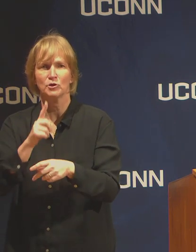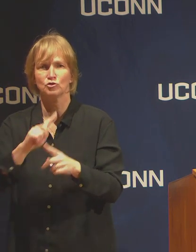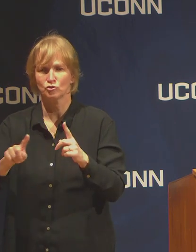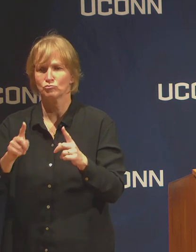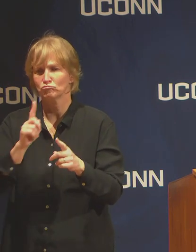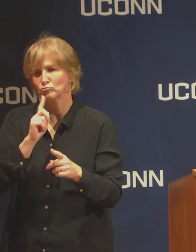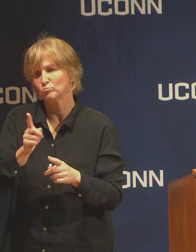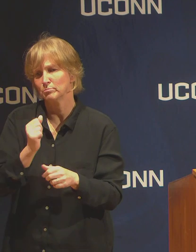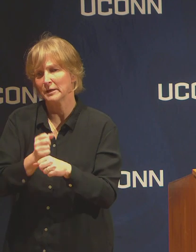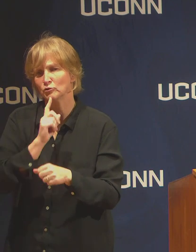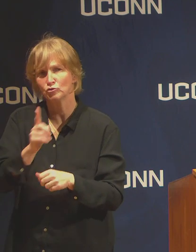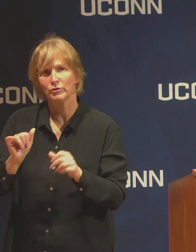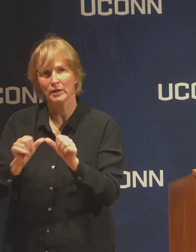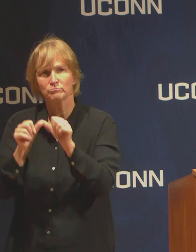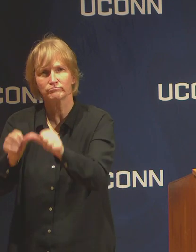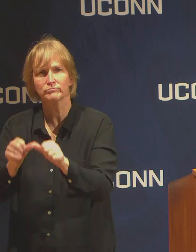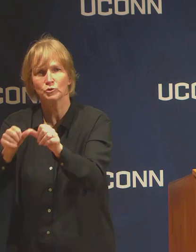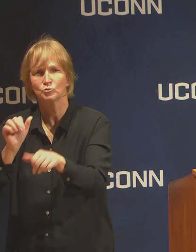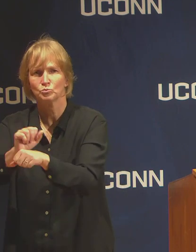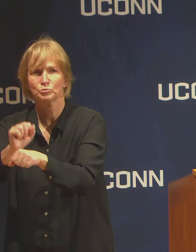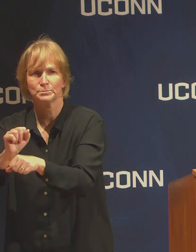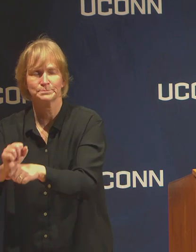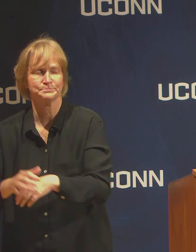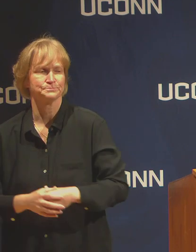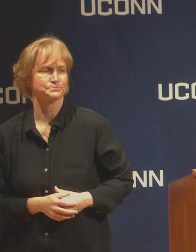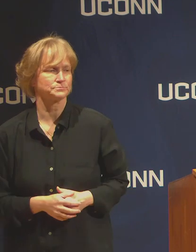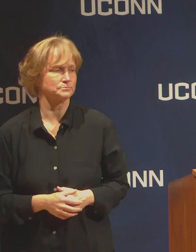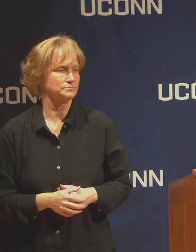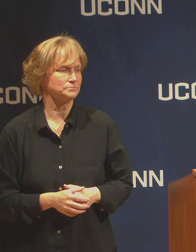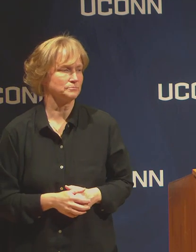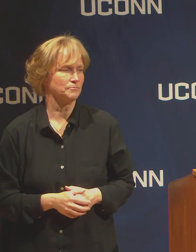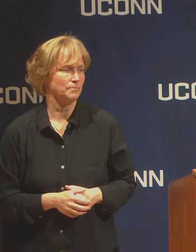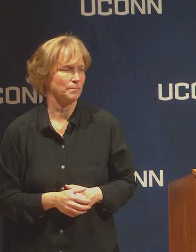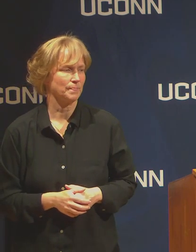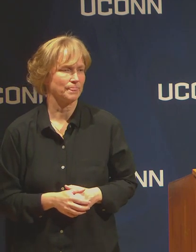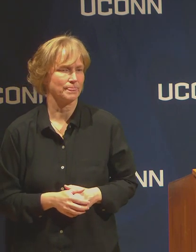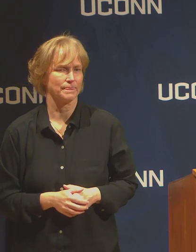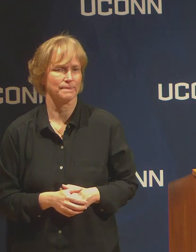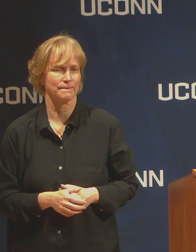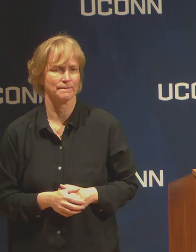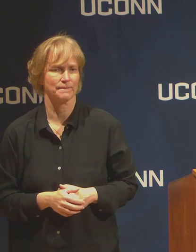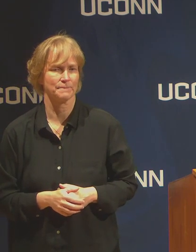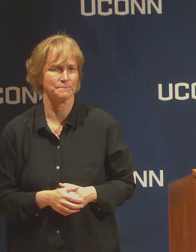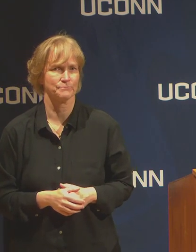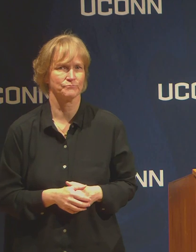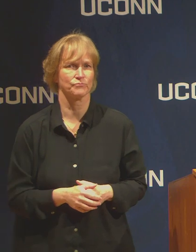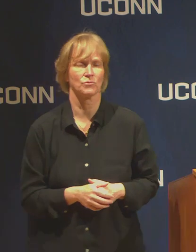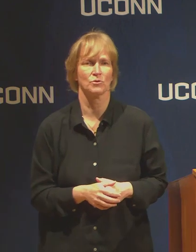We are committed to ensuring that if